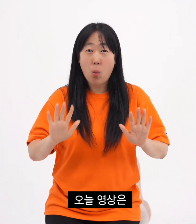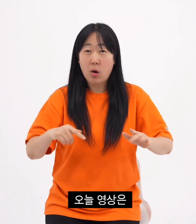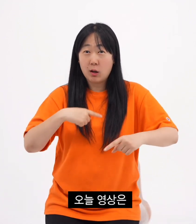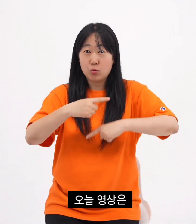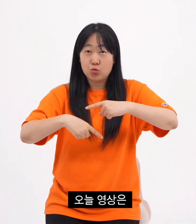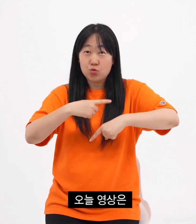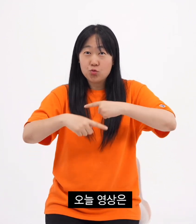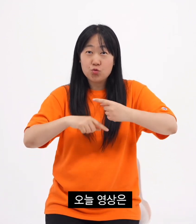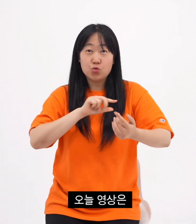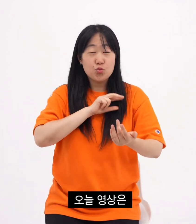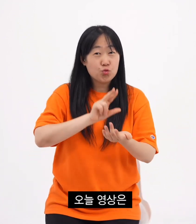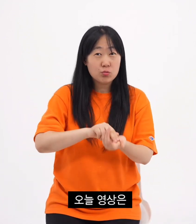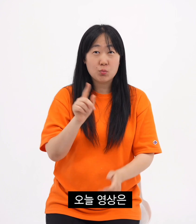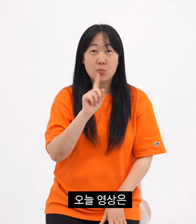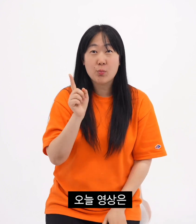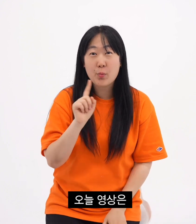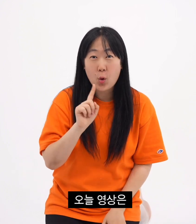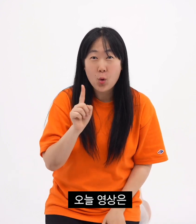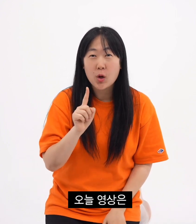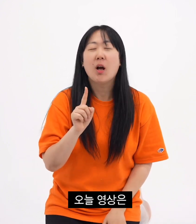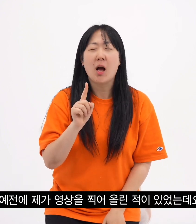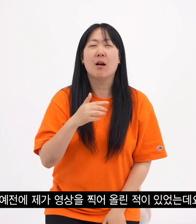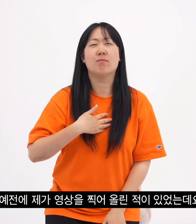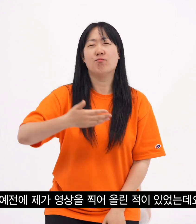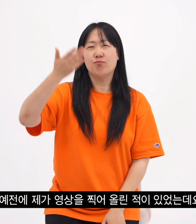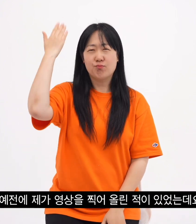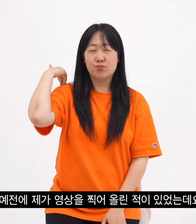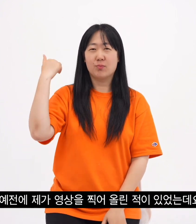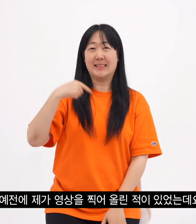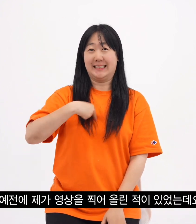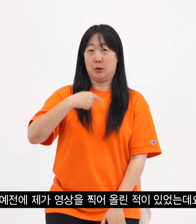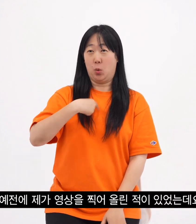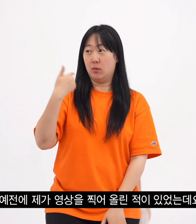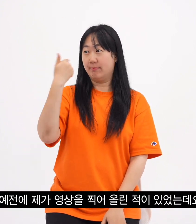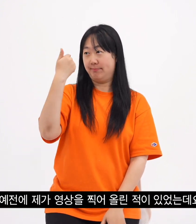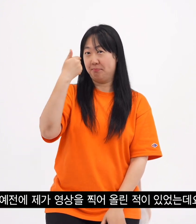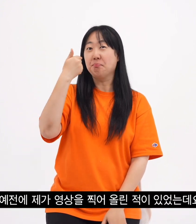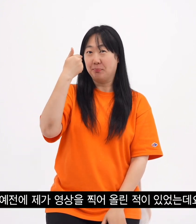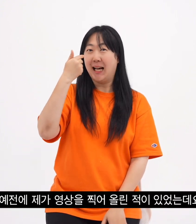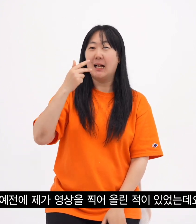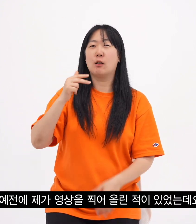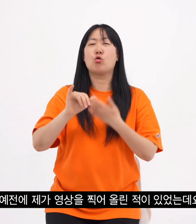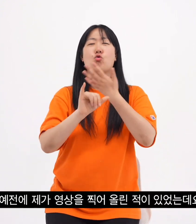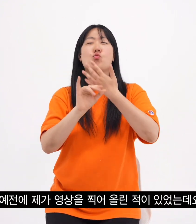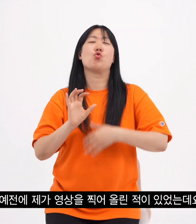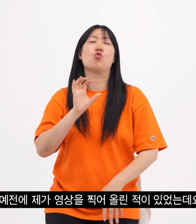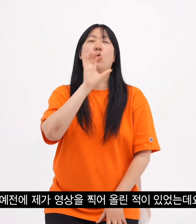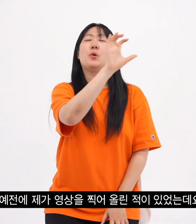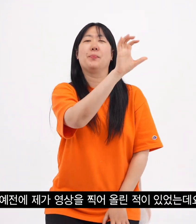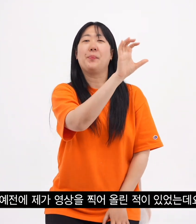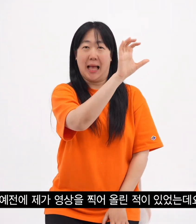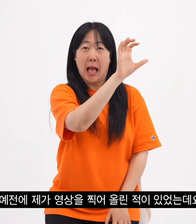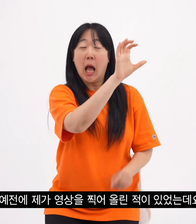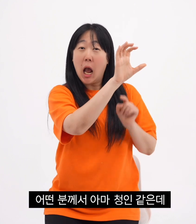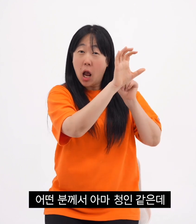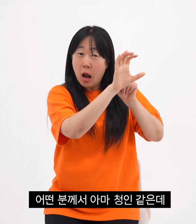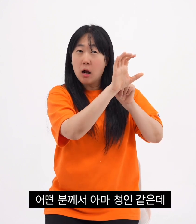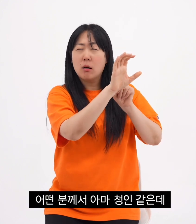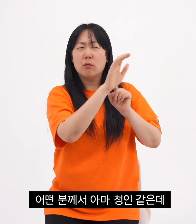Today's video was uploaded by me before.